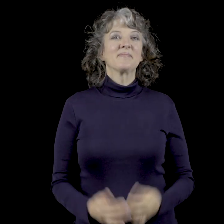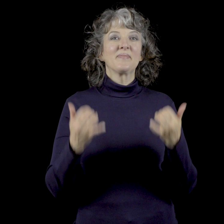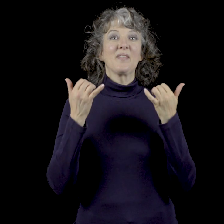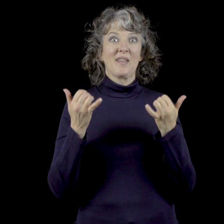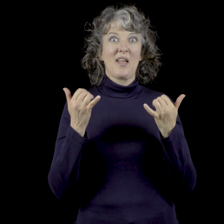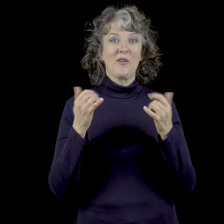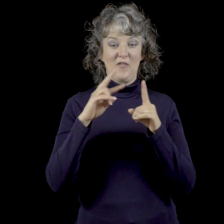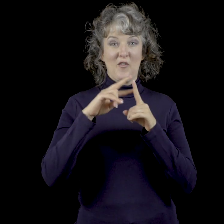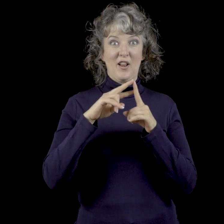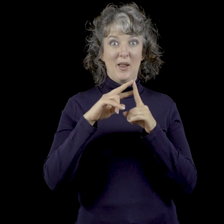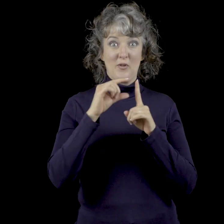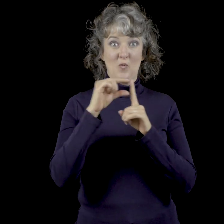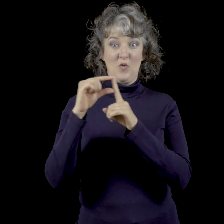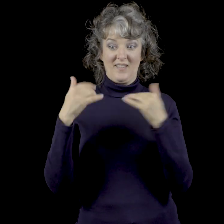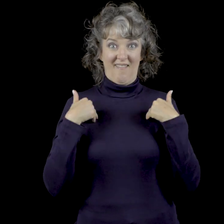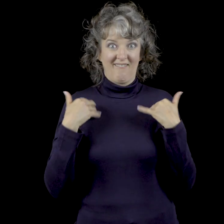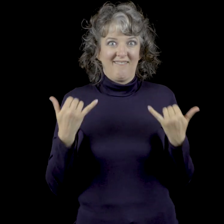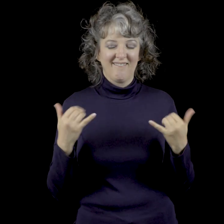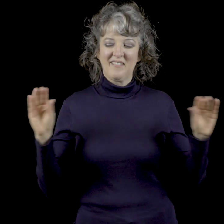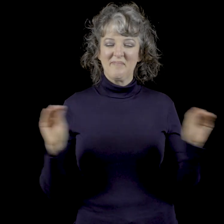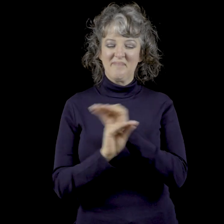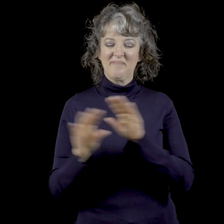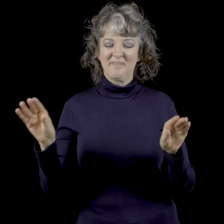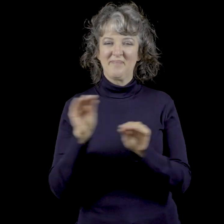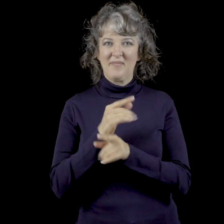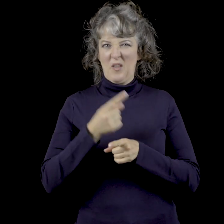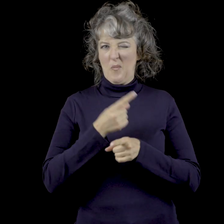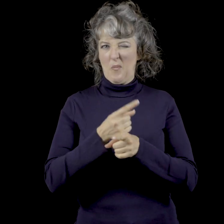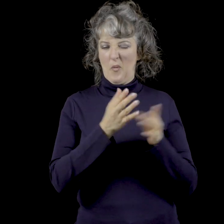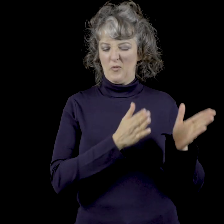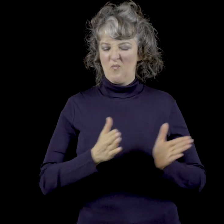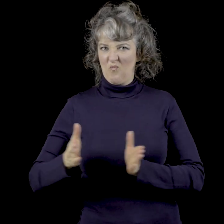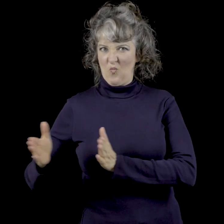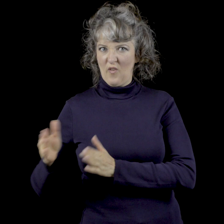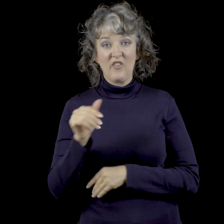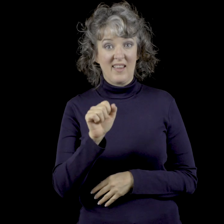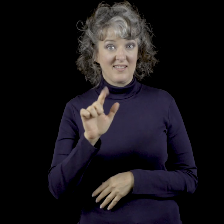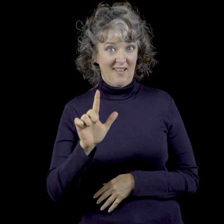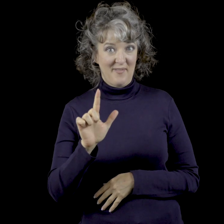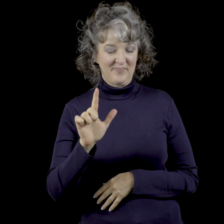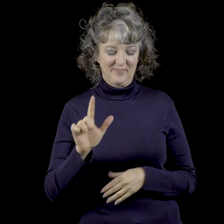At this juncture with our terms in place we can arrange them into their proper format for ASL.